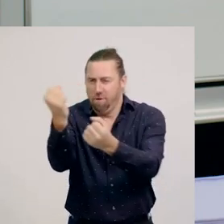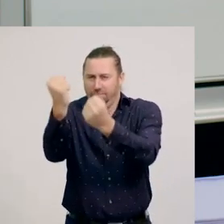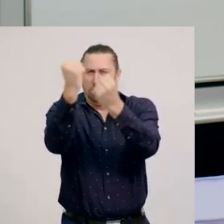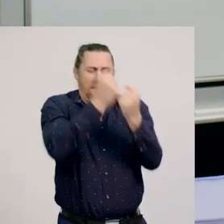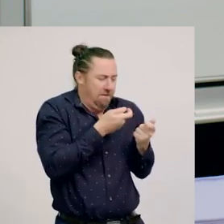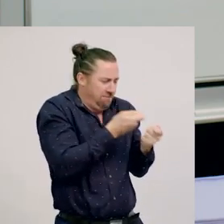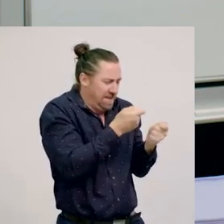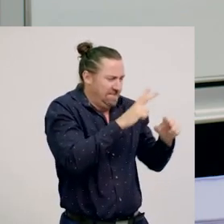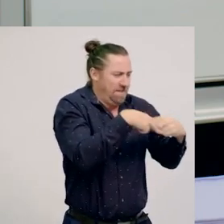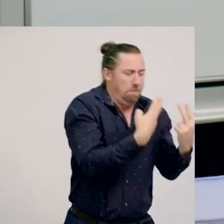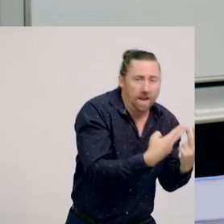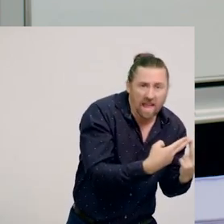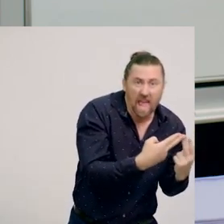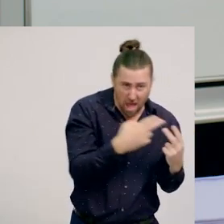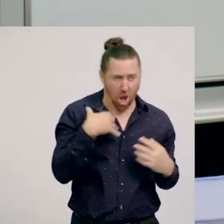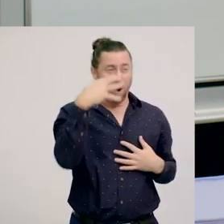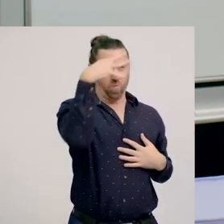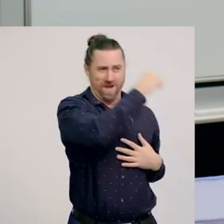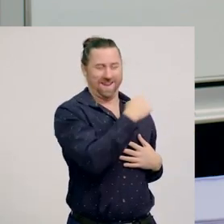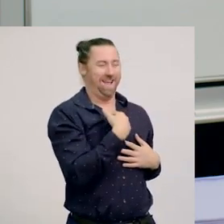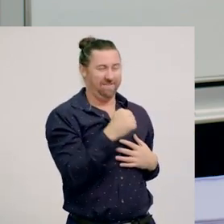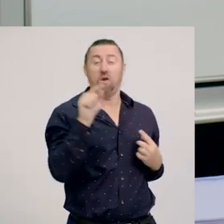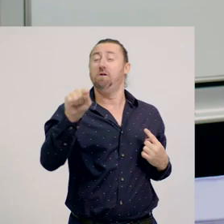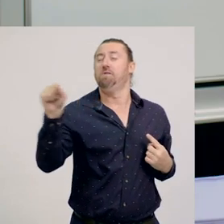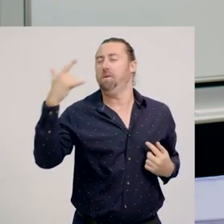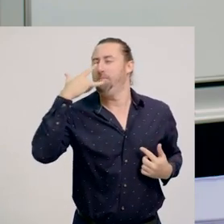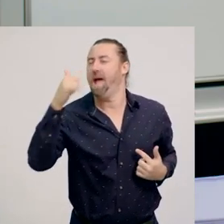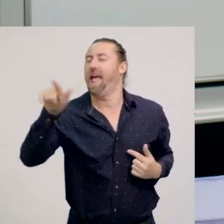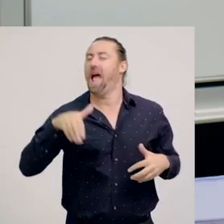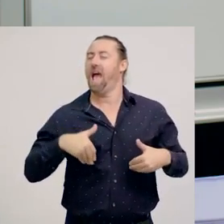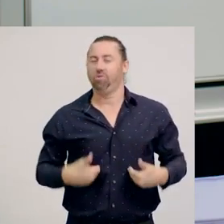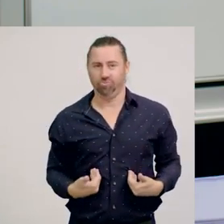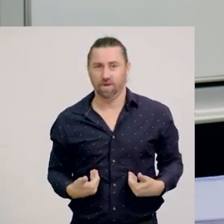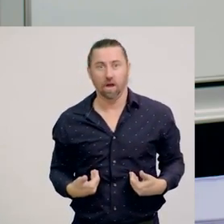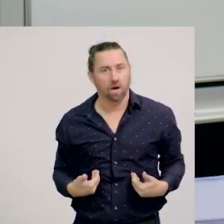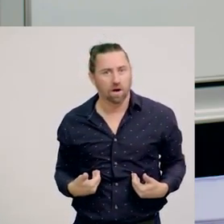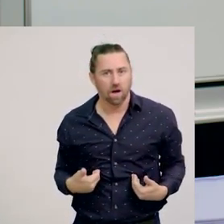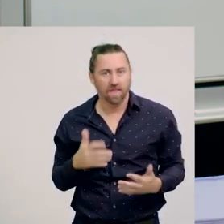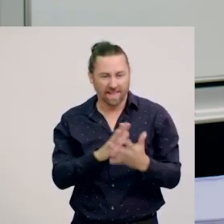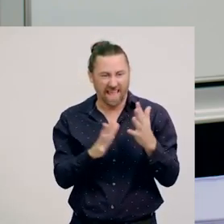while the others will go hungry. This can then impact the survival of the population.